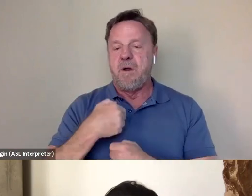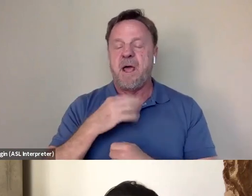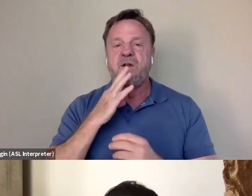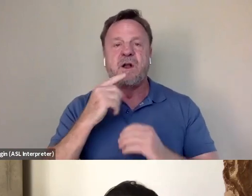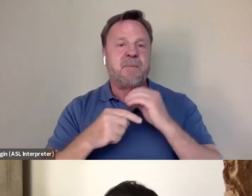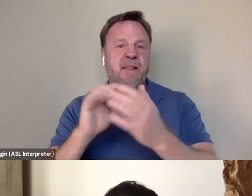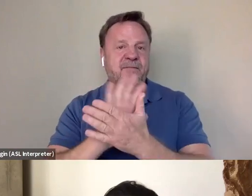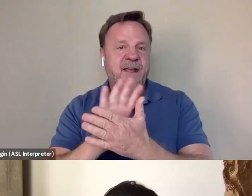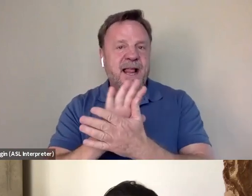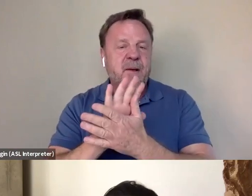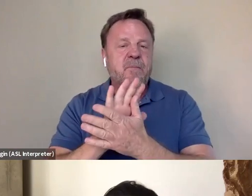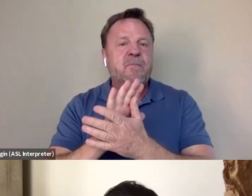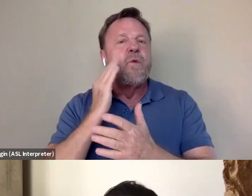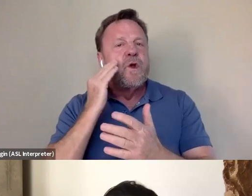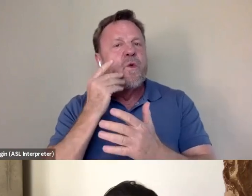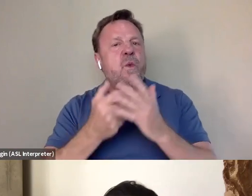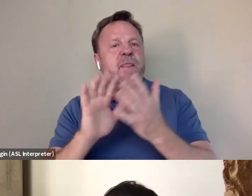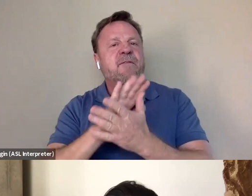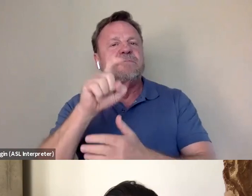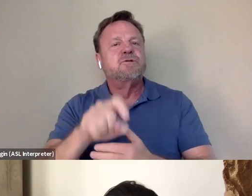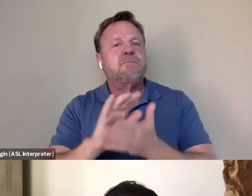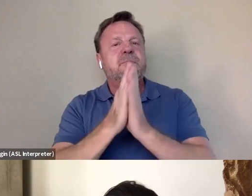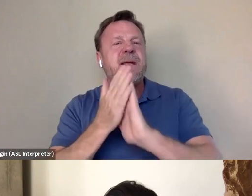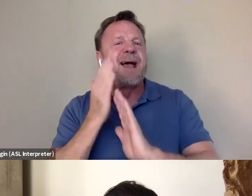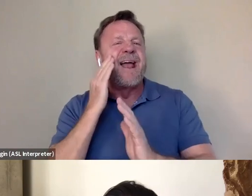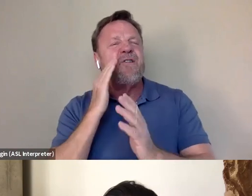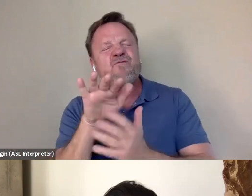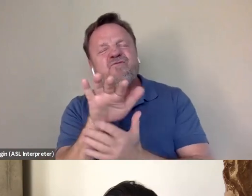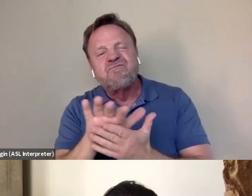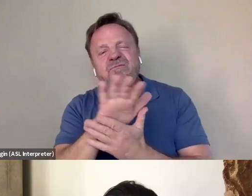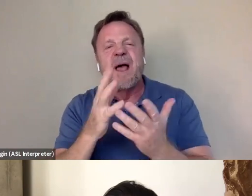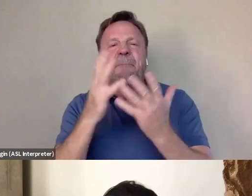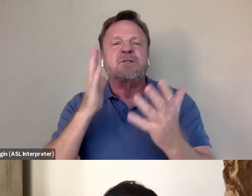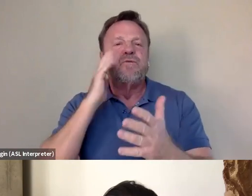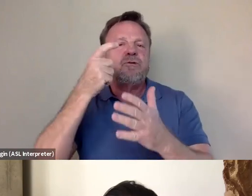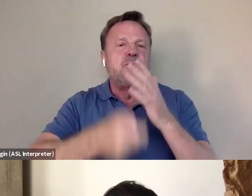We knew what the film was gonna be. I knew roughly how much it was gonna cost. And we started to talk